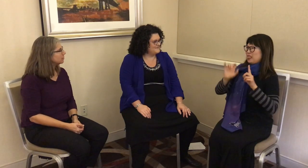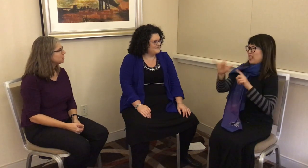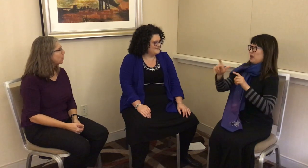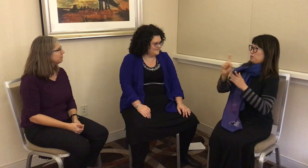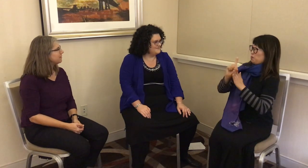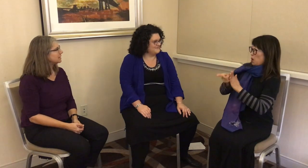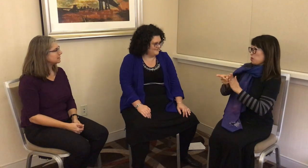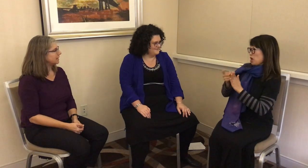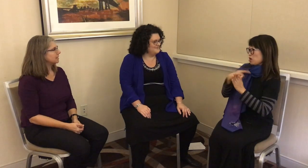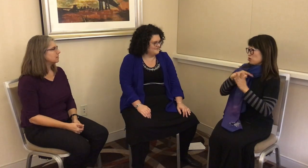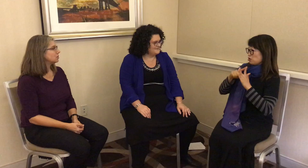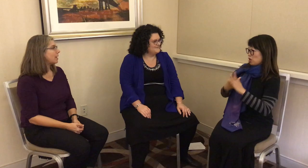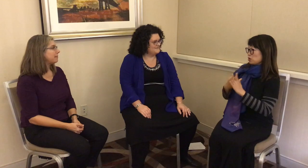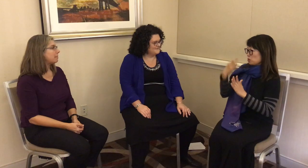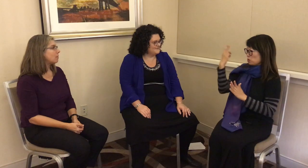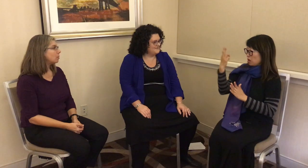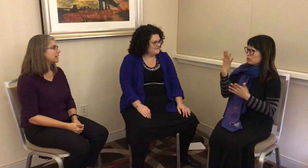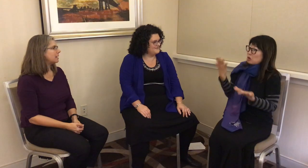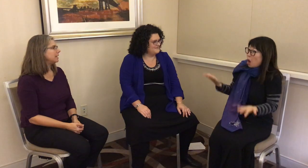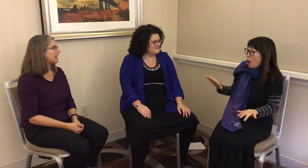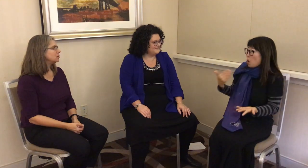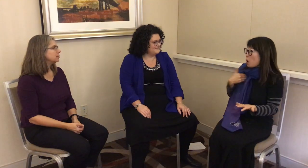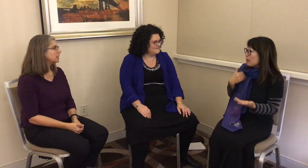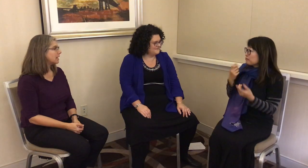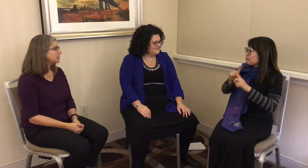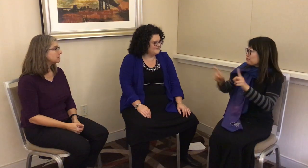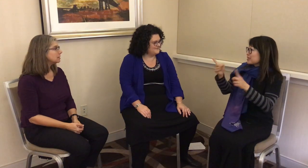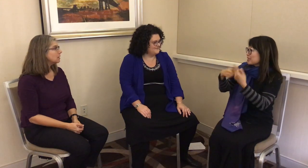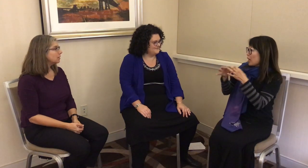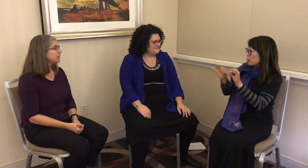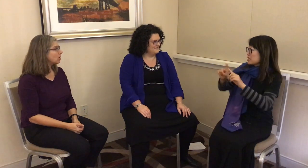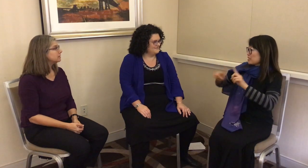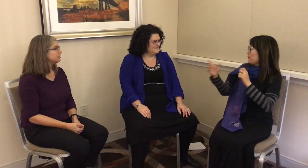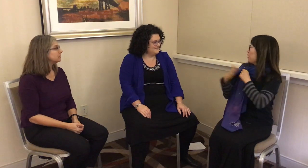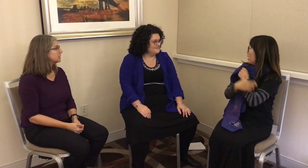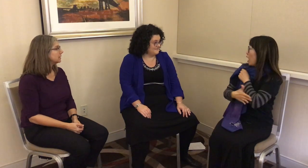and I was quite fascinated. At that moment, I began to realise there are different signed